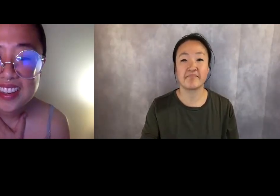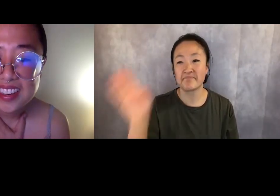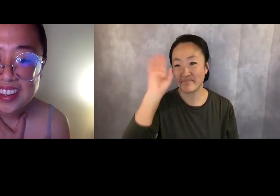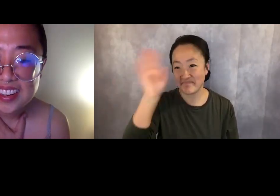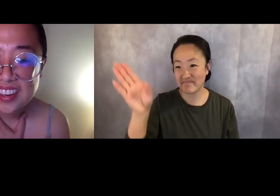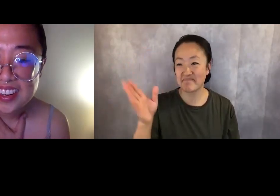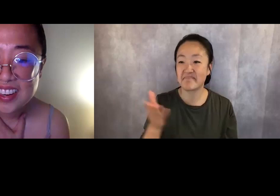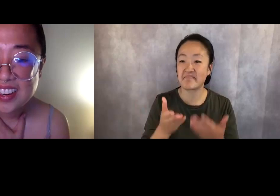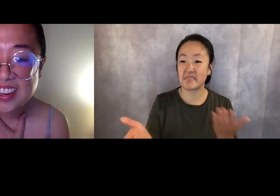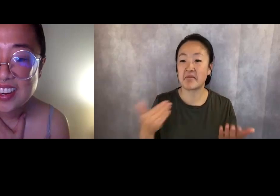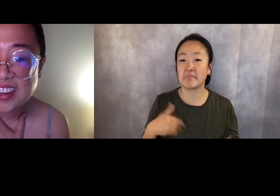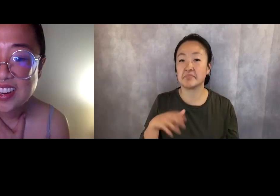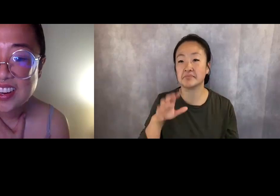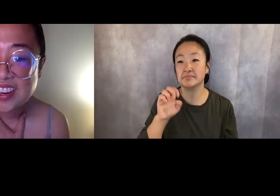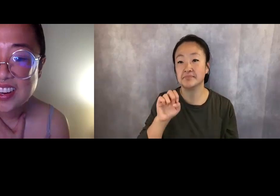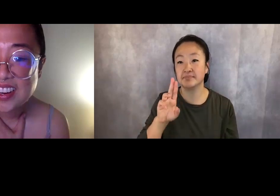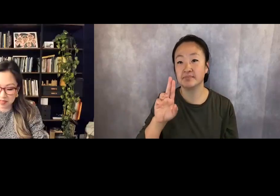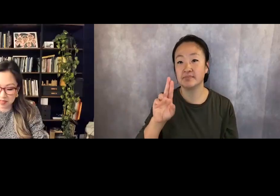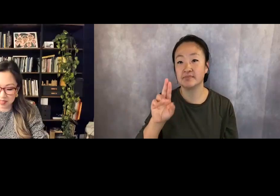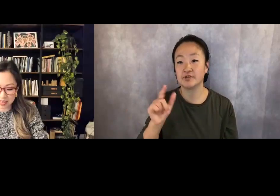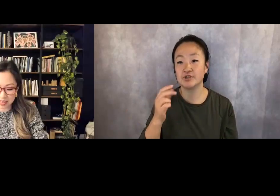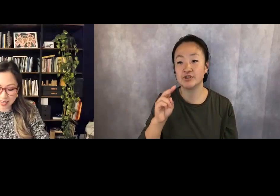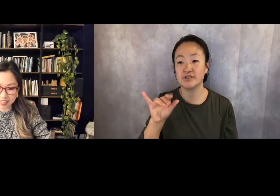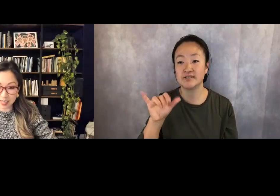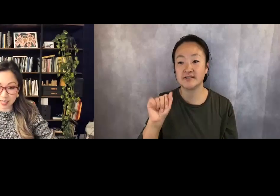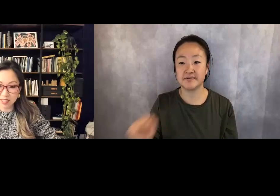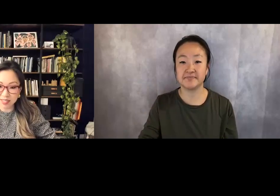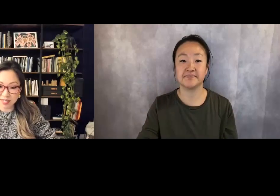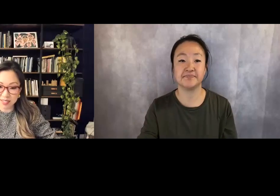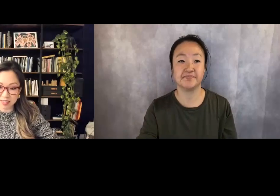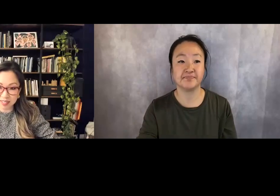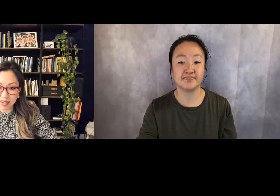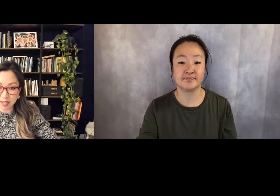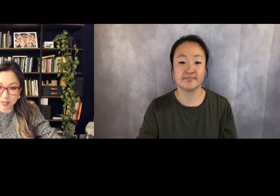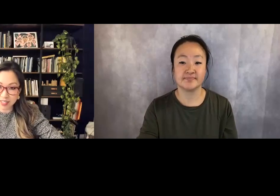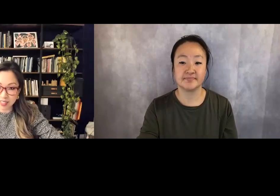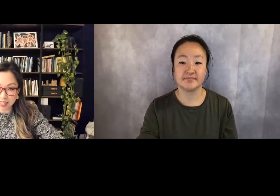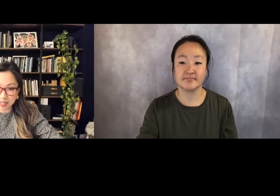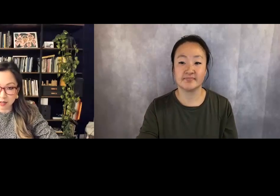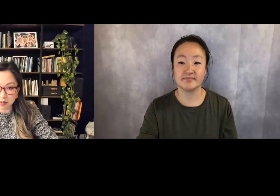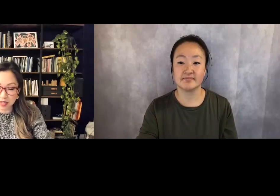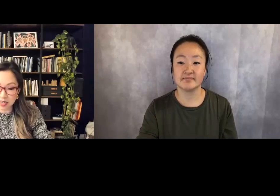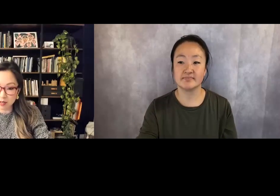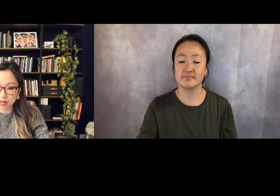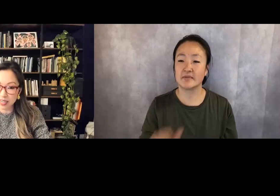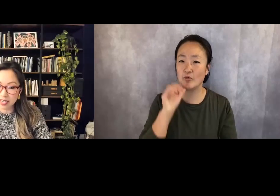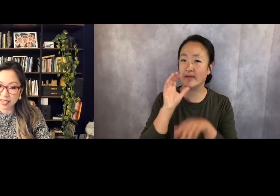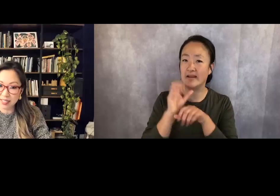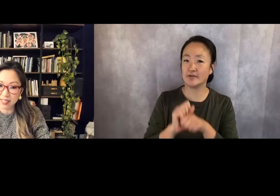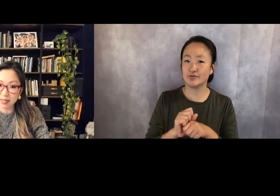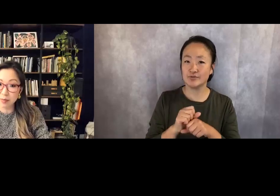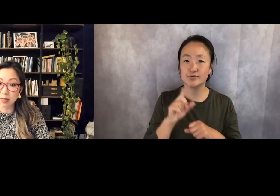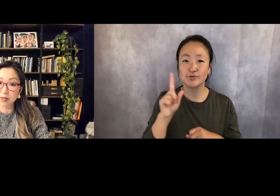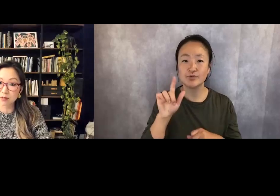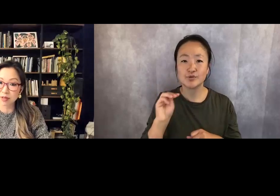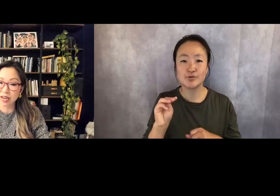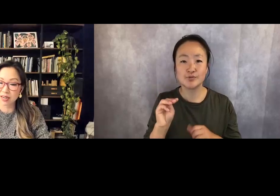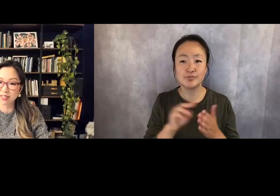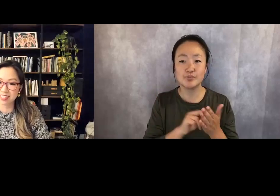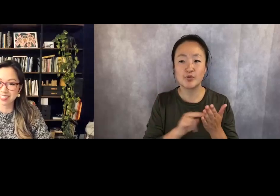I'm Eugenia, I'm still not used to these Zoom meetings where I can't see people's reactions.